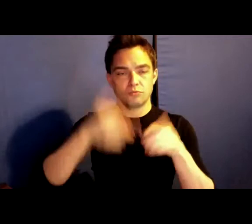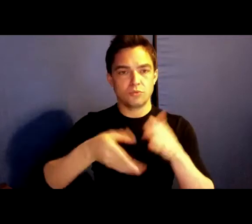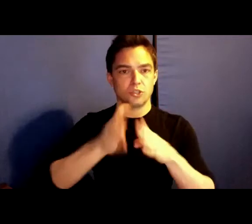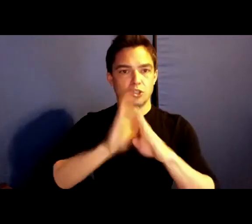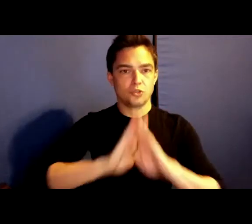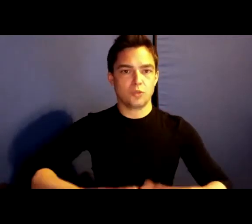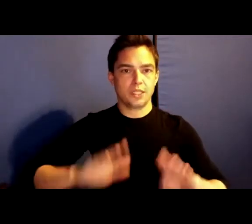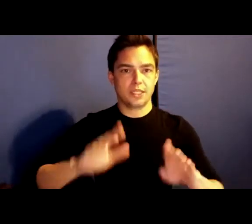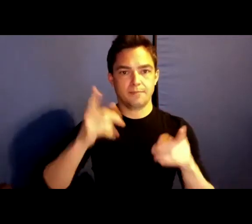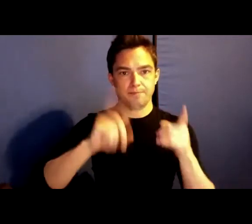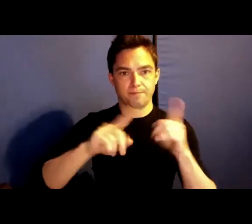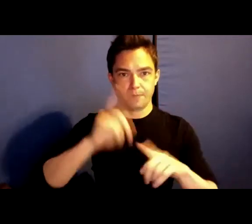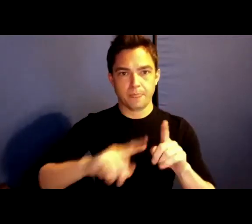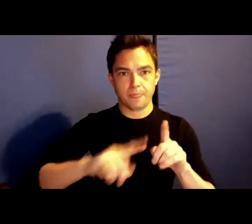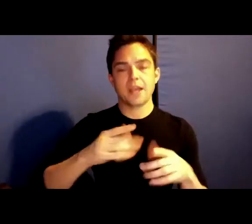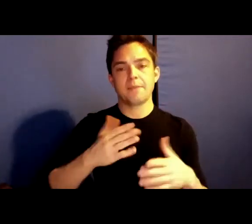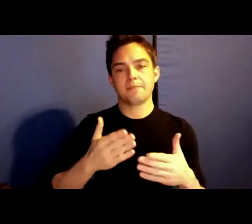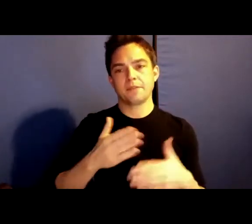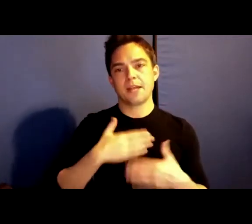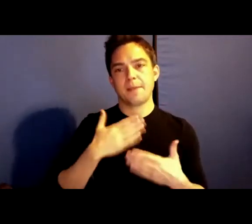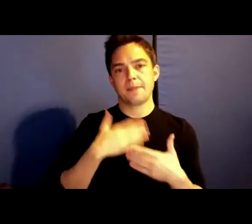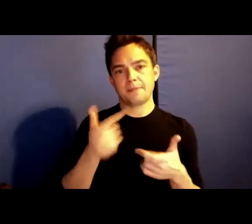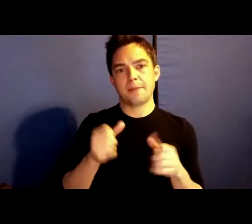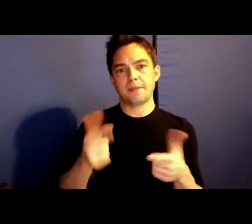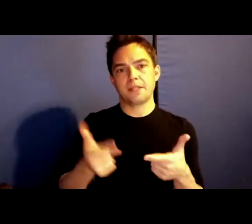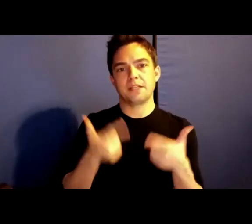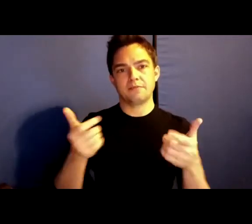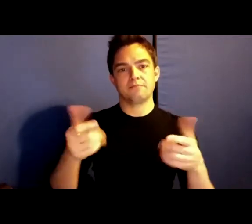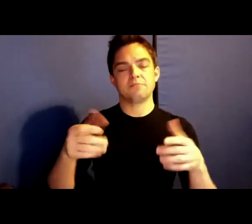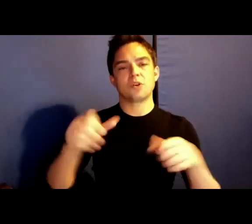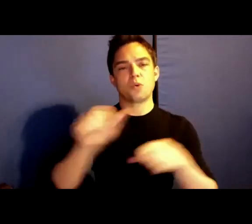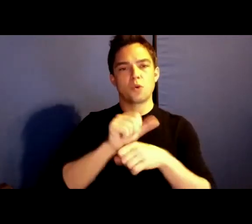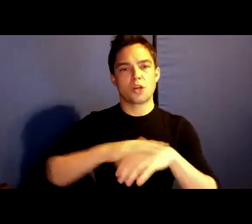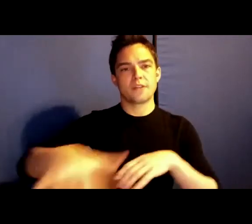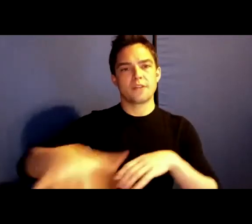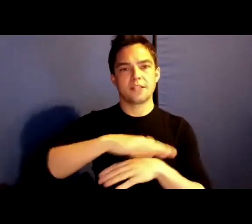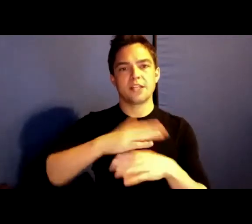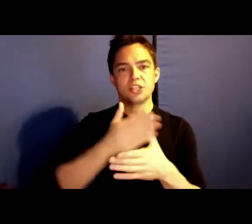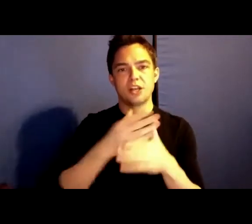and work on this territory and to share space today with all of you.